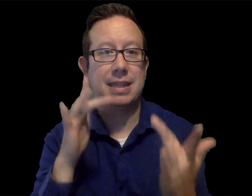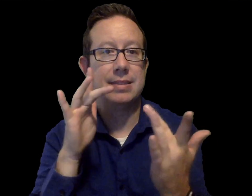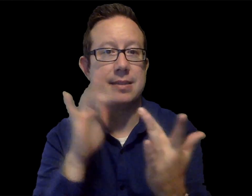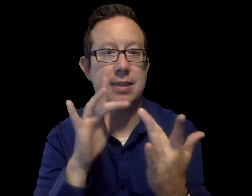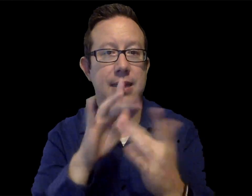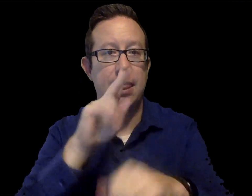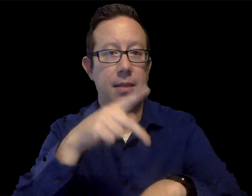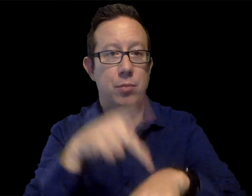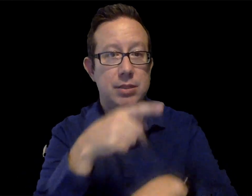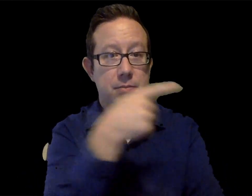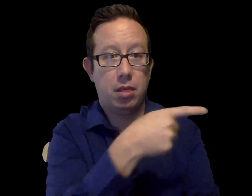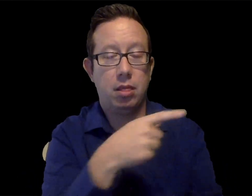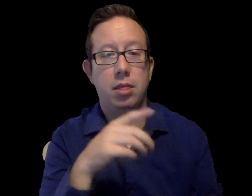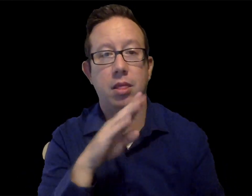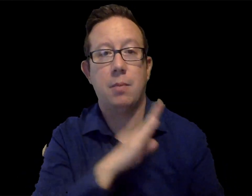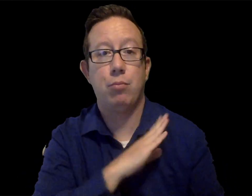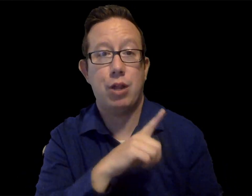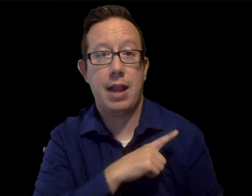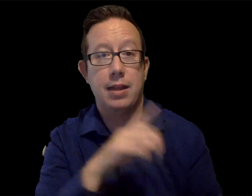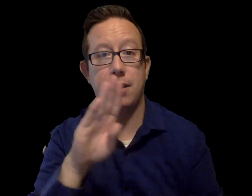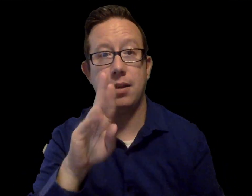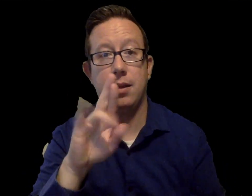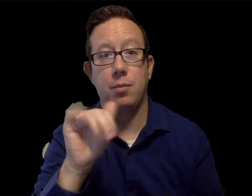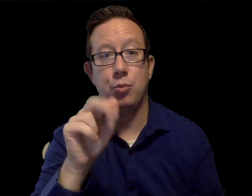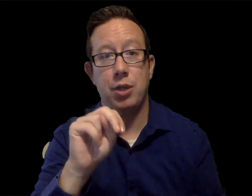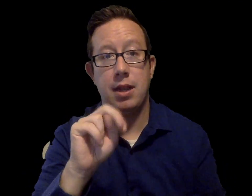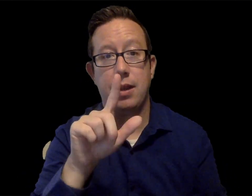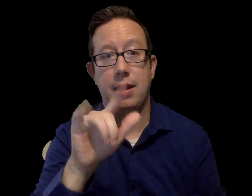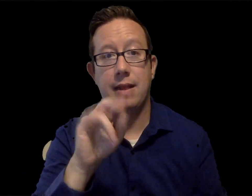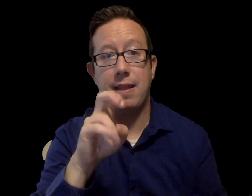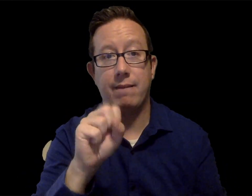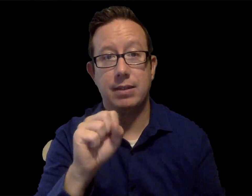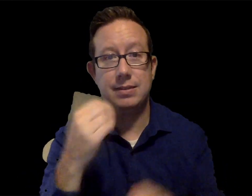If you have any questions or concerns, please contact the school principal,